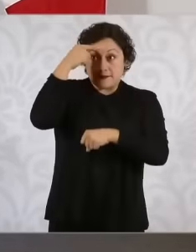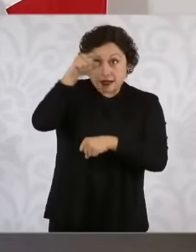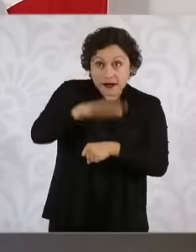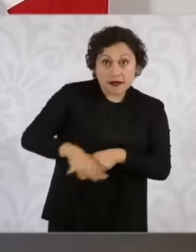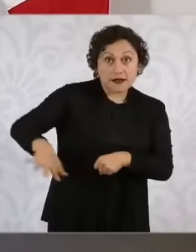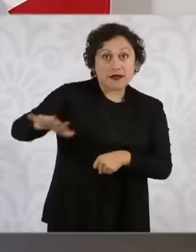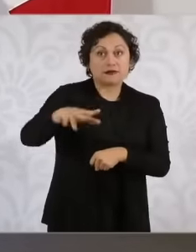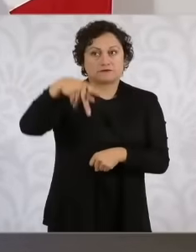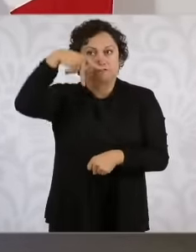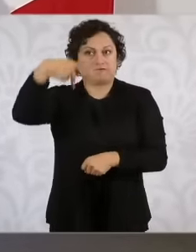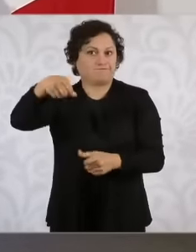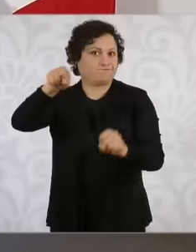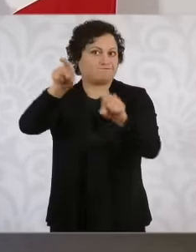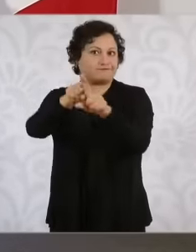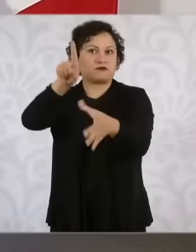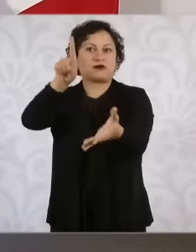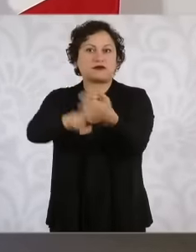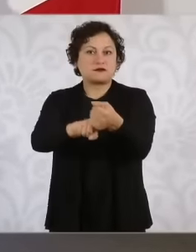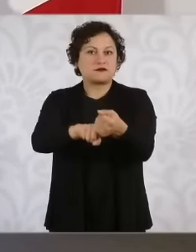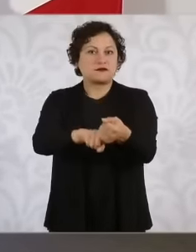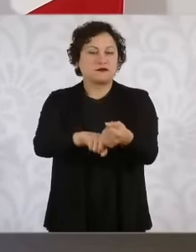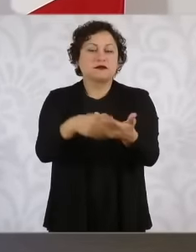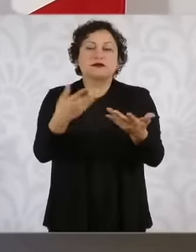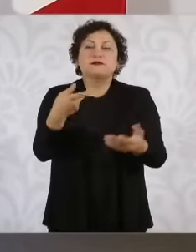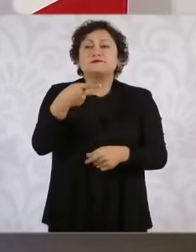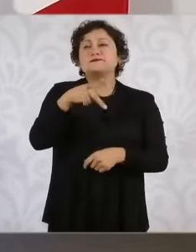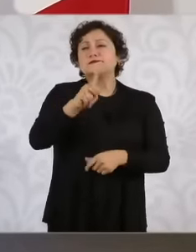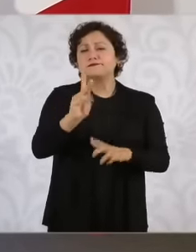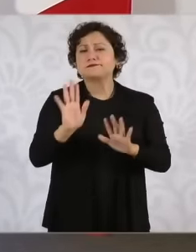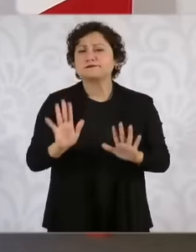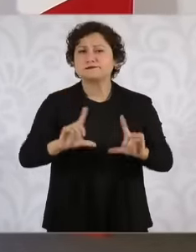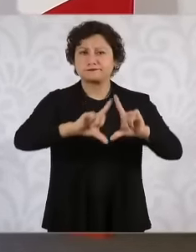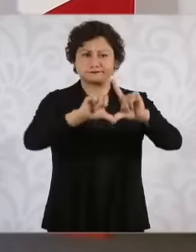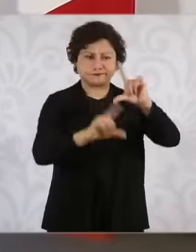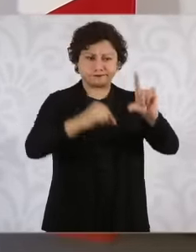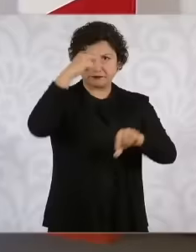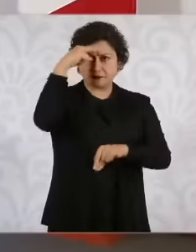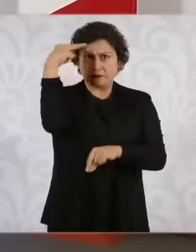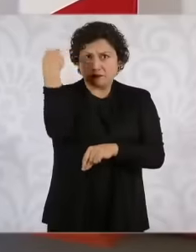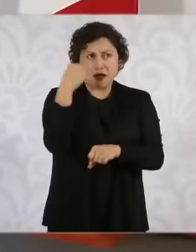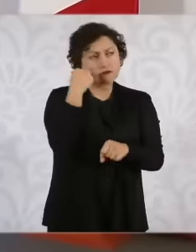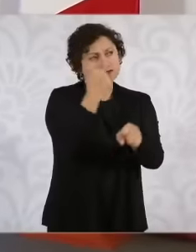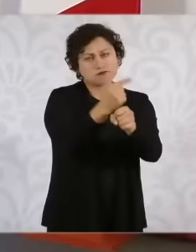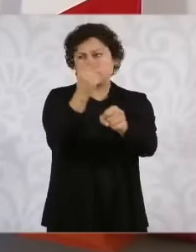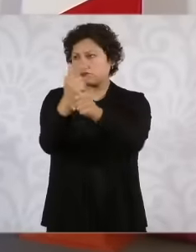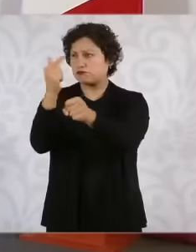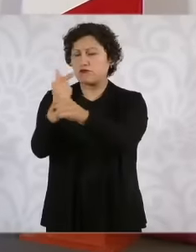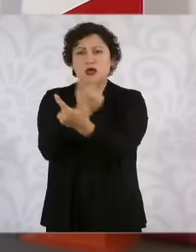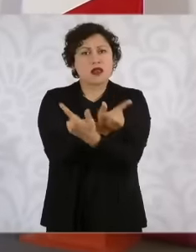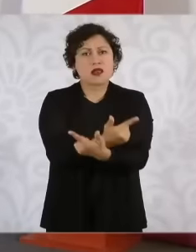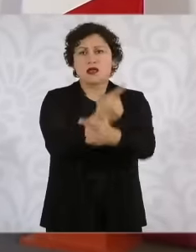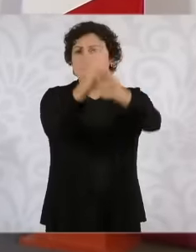there are freedoms people can demonstrate there is freedom of the press there is freedom of expression